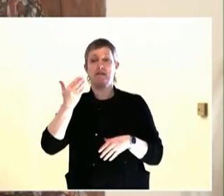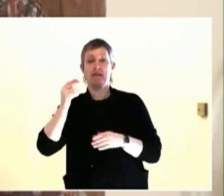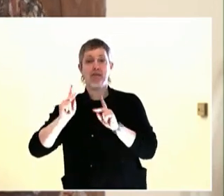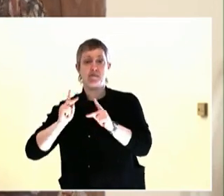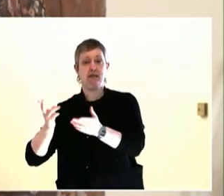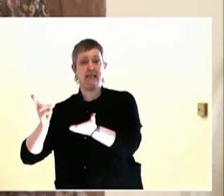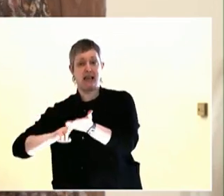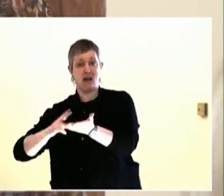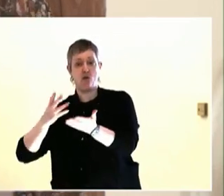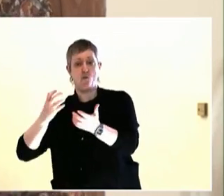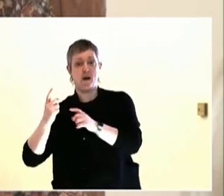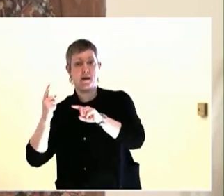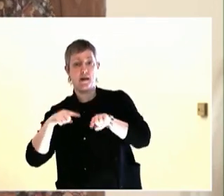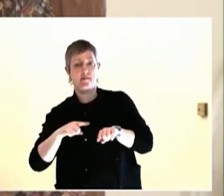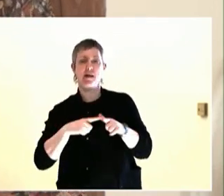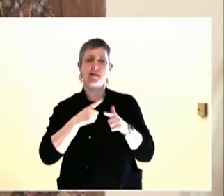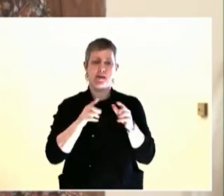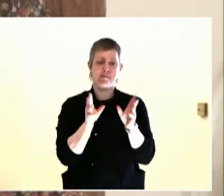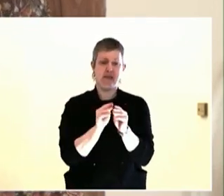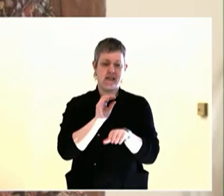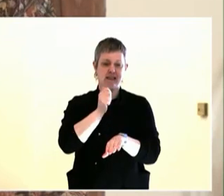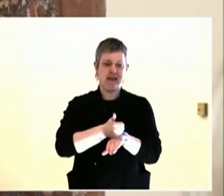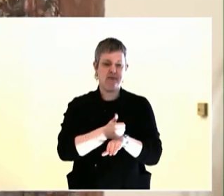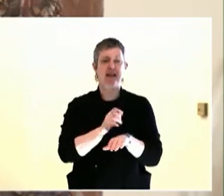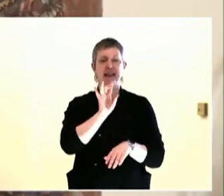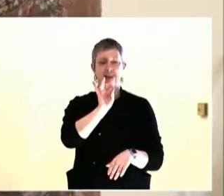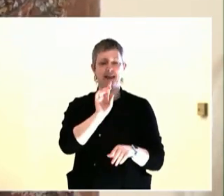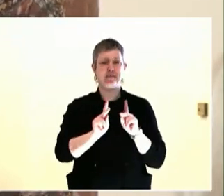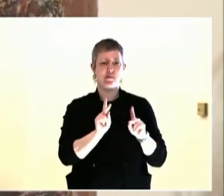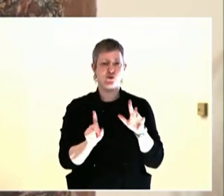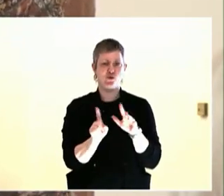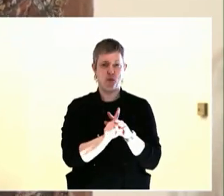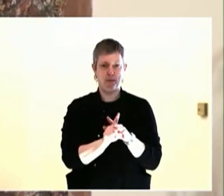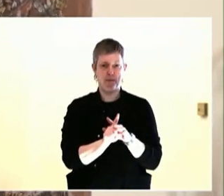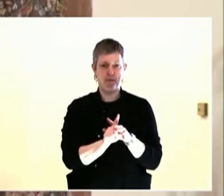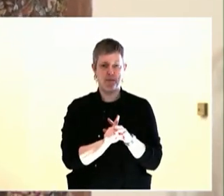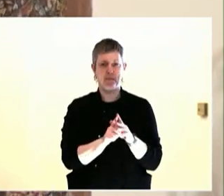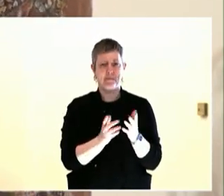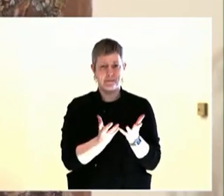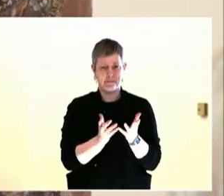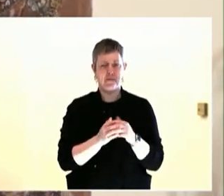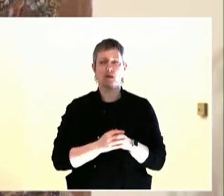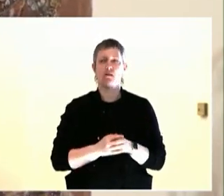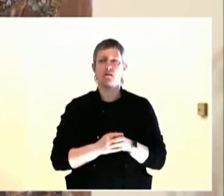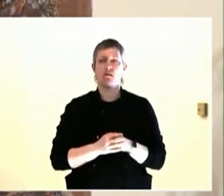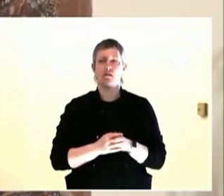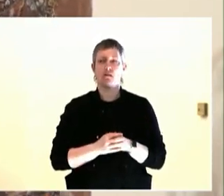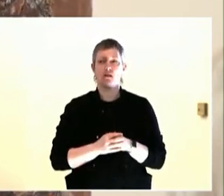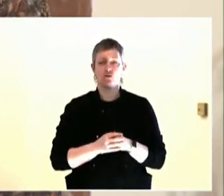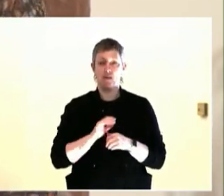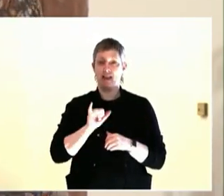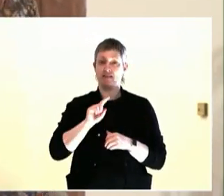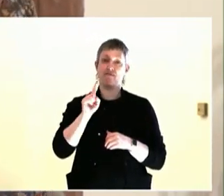writing down what was said, being more extractive, more